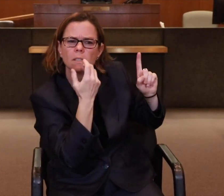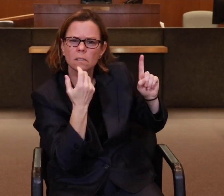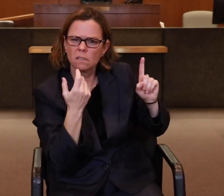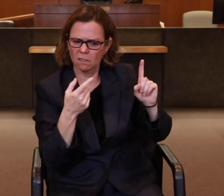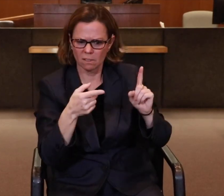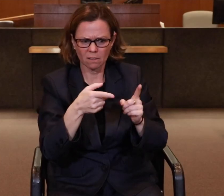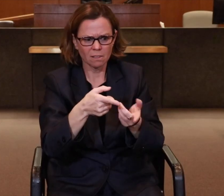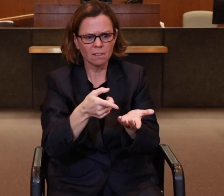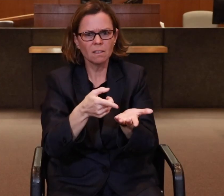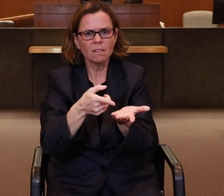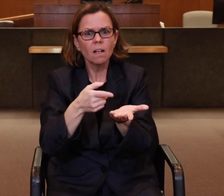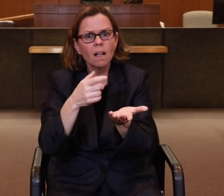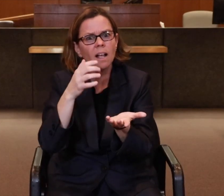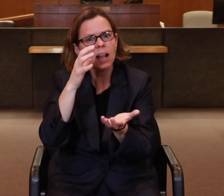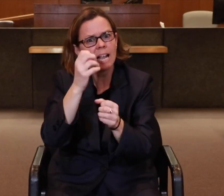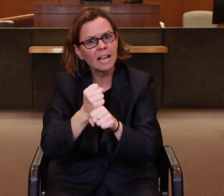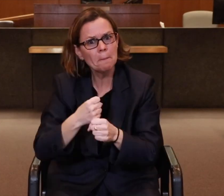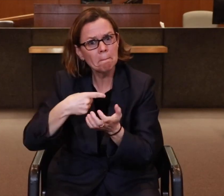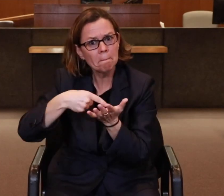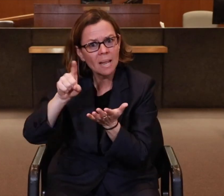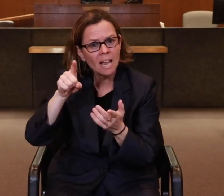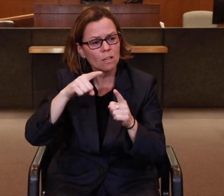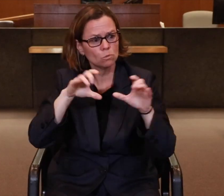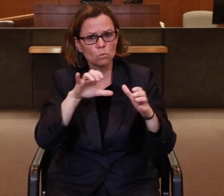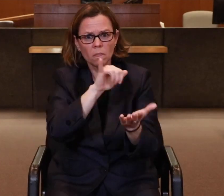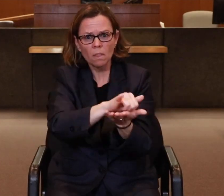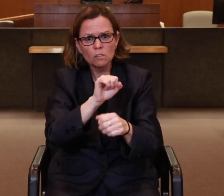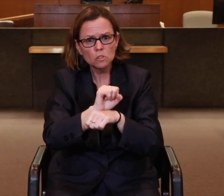So I figured why not get paid to do something I already do?